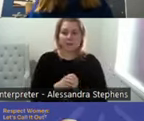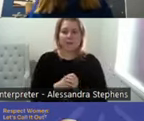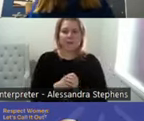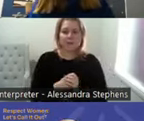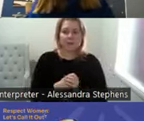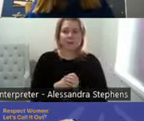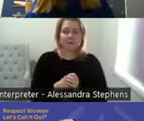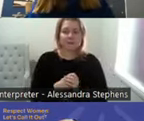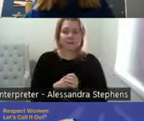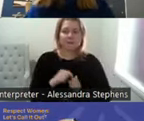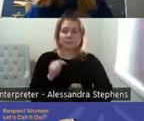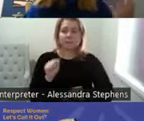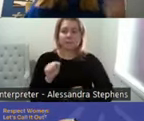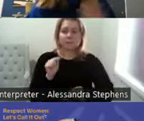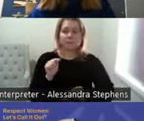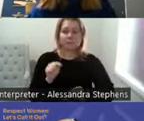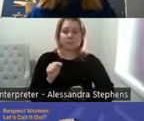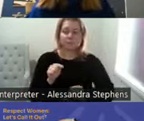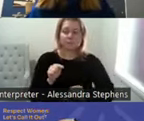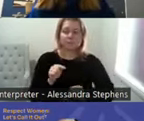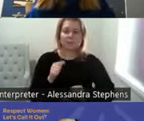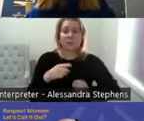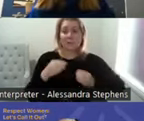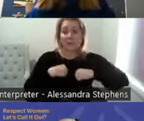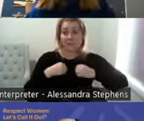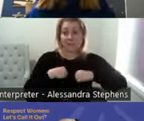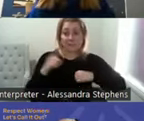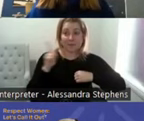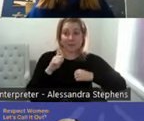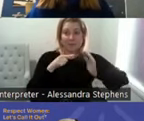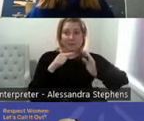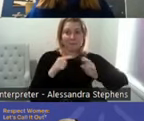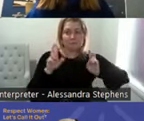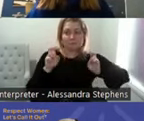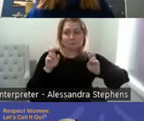This is the the other side of my business is thrive rehab so we're a group of occupational